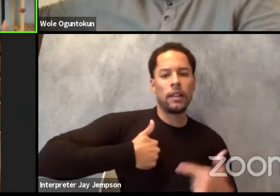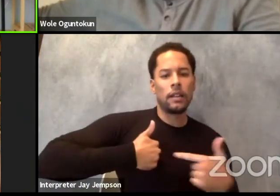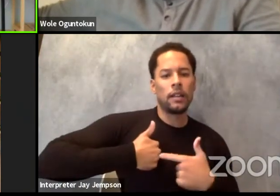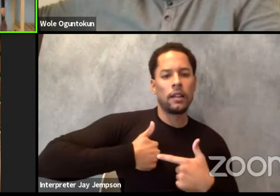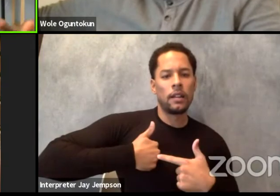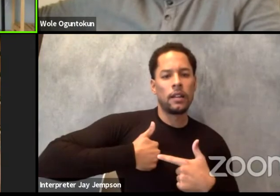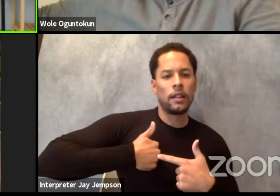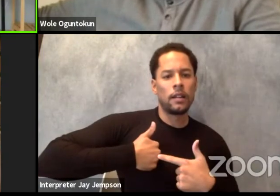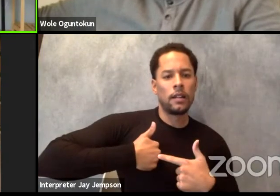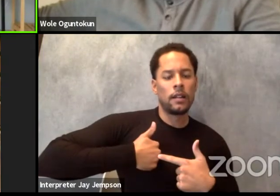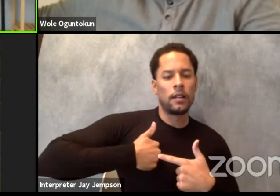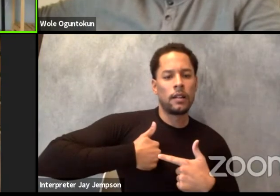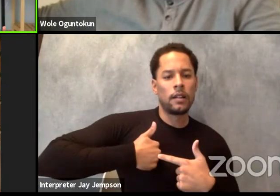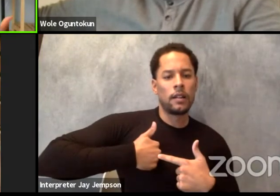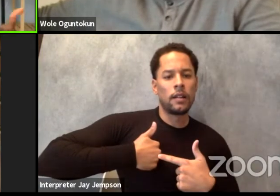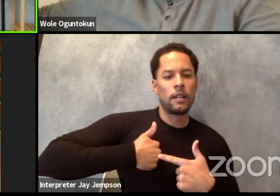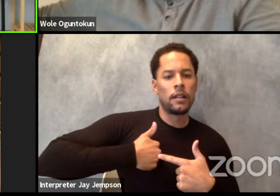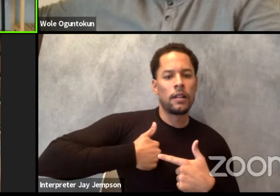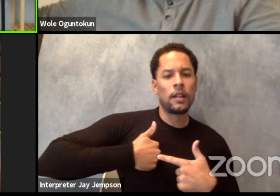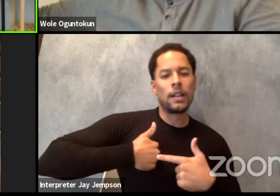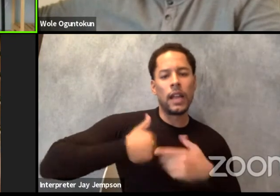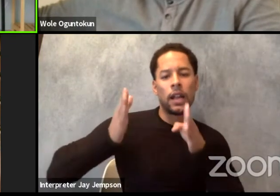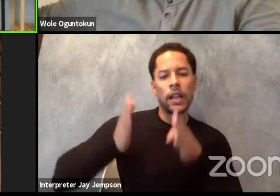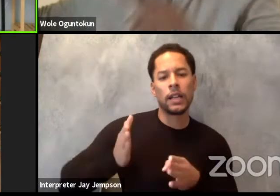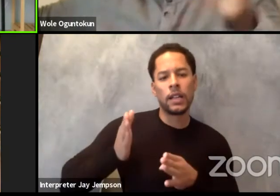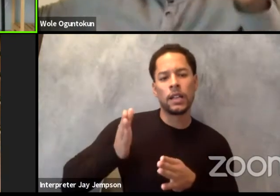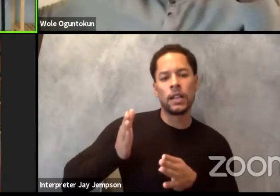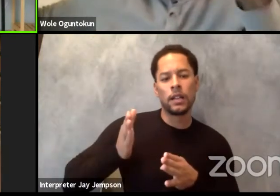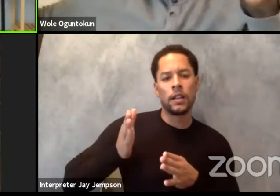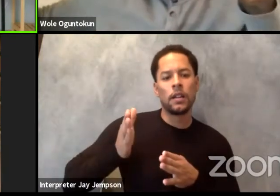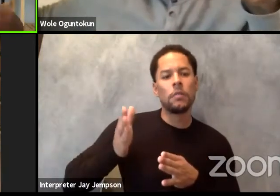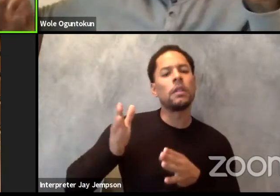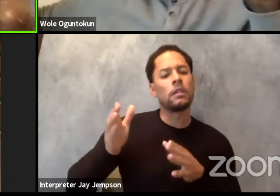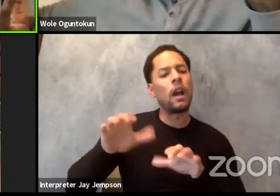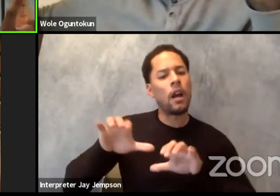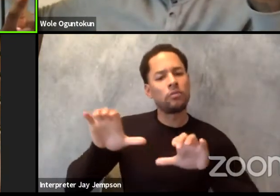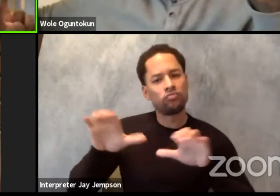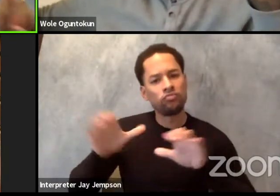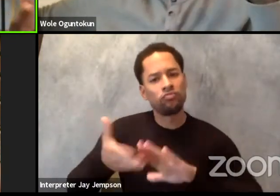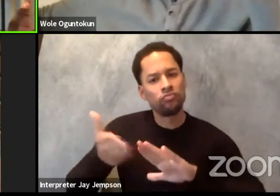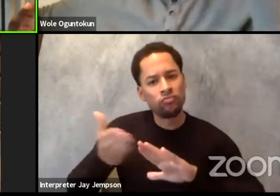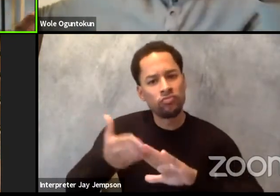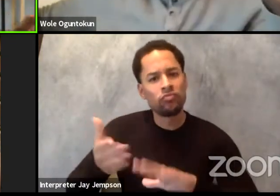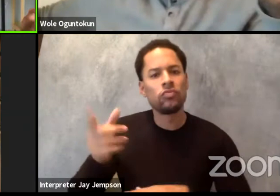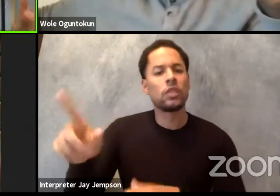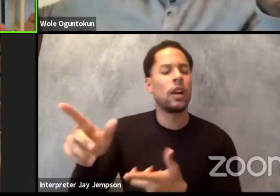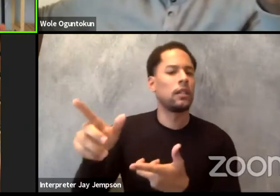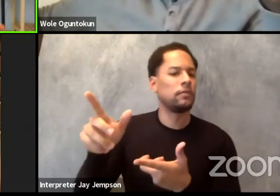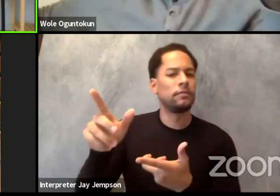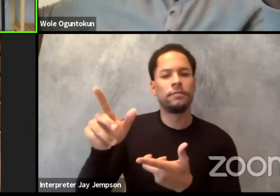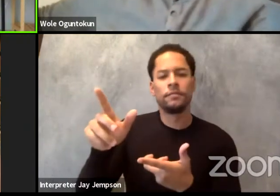is to someone that is not cultured in that African sense of culture, right?